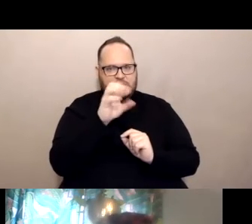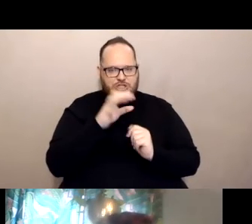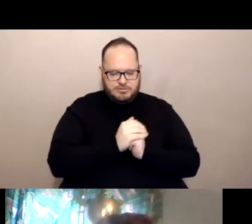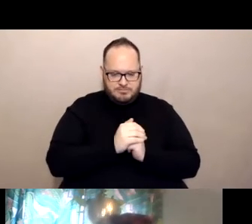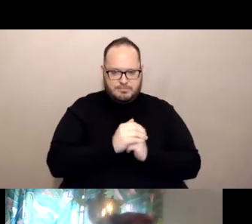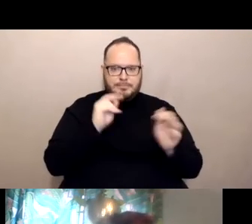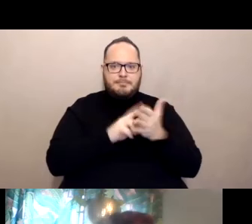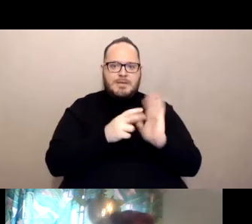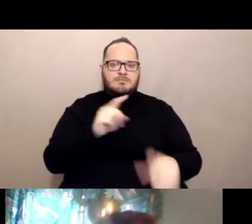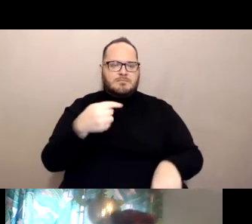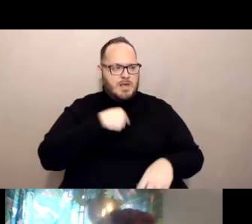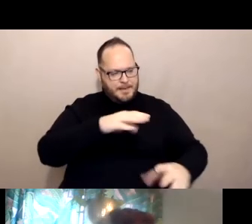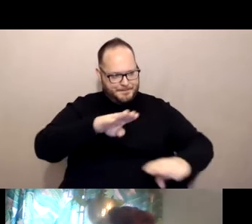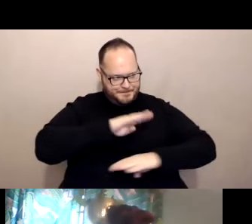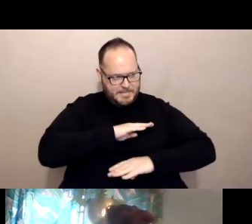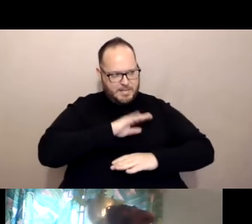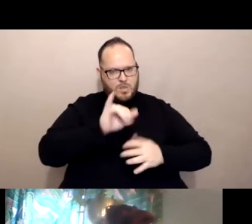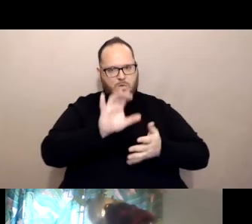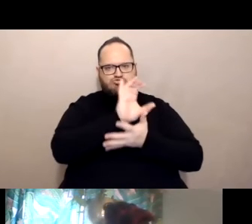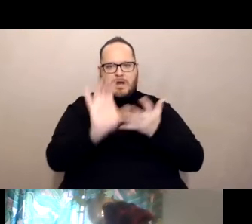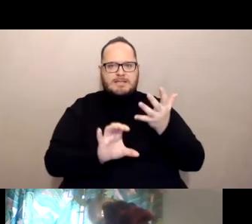as a high risk medical condition or disability.